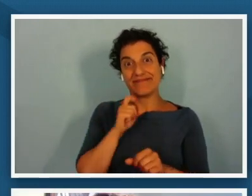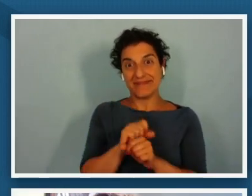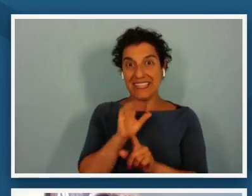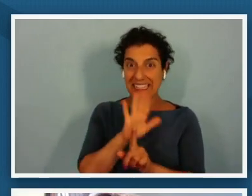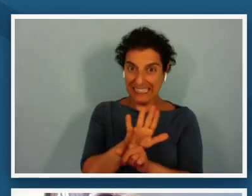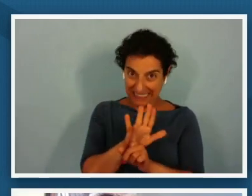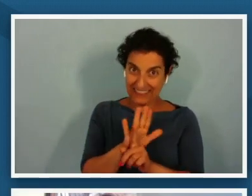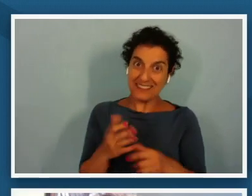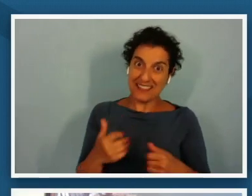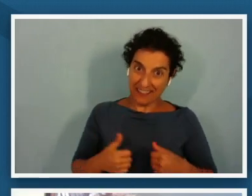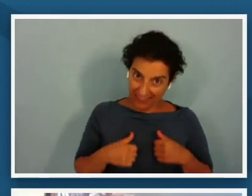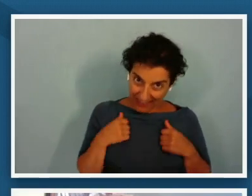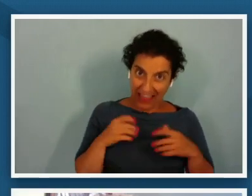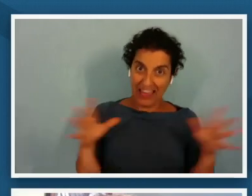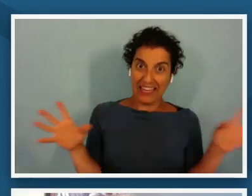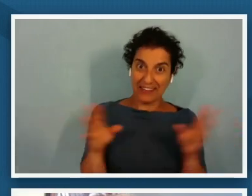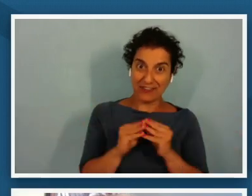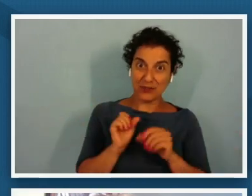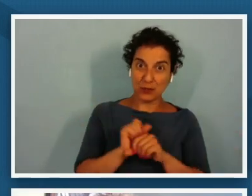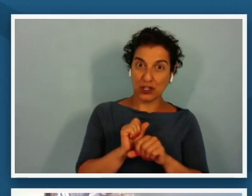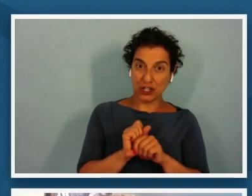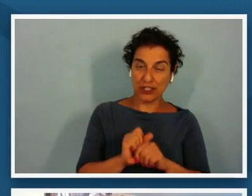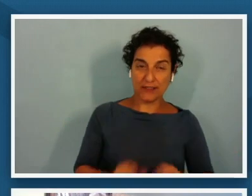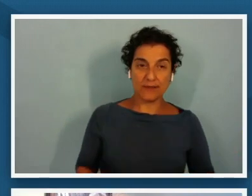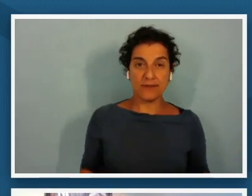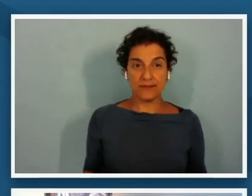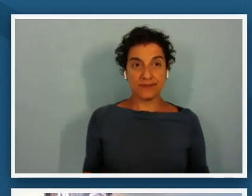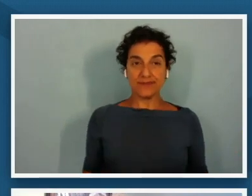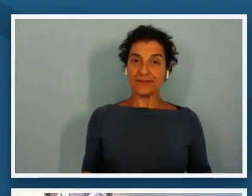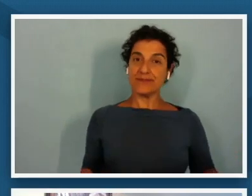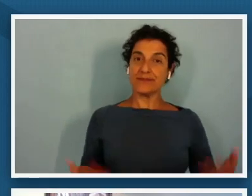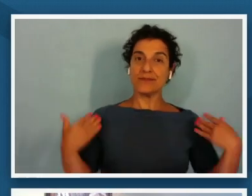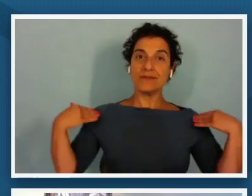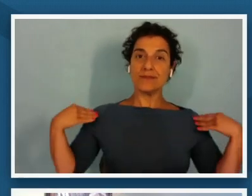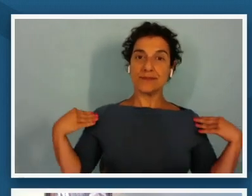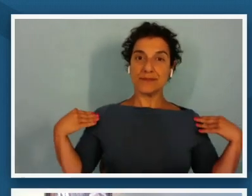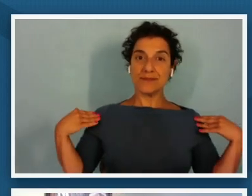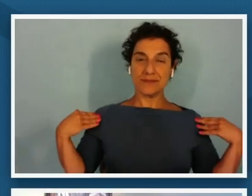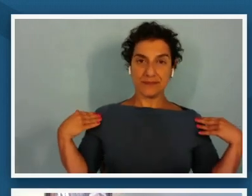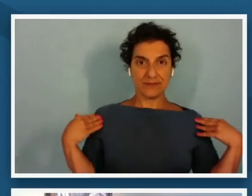you know he has this